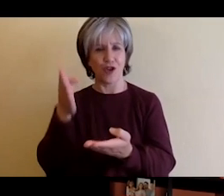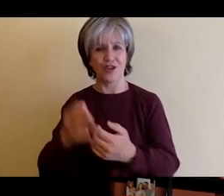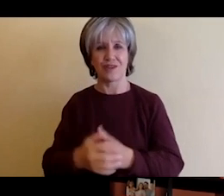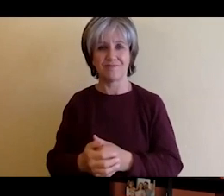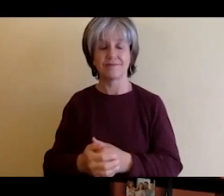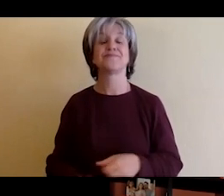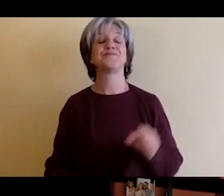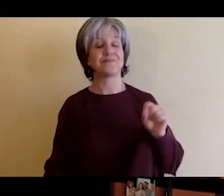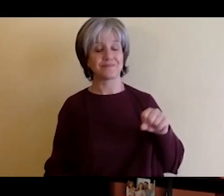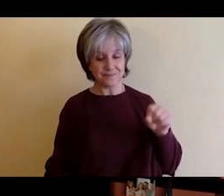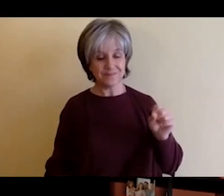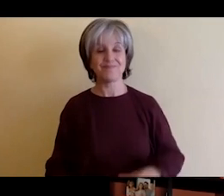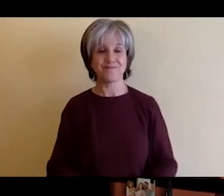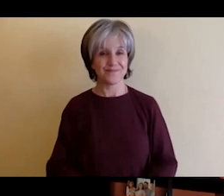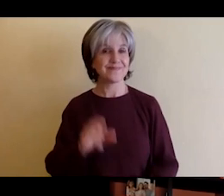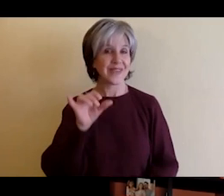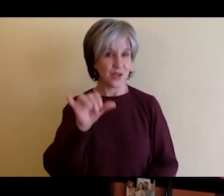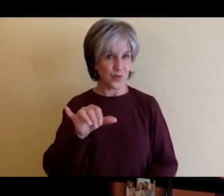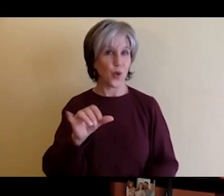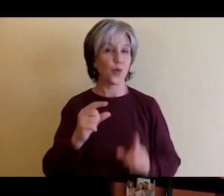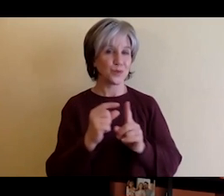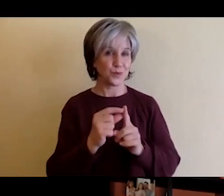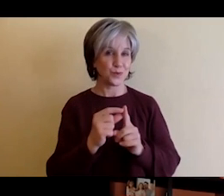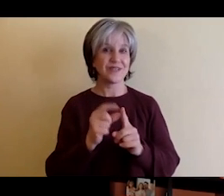the academic community and those who are not within the academic community so